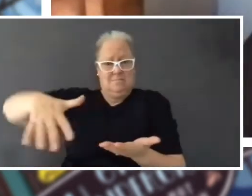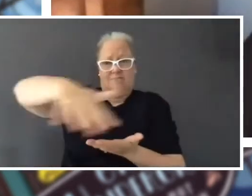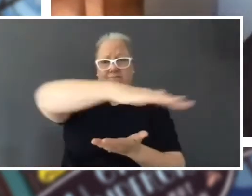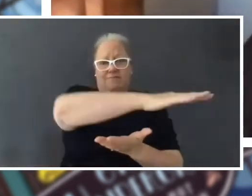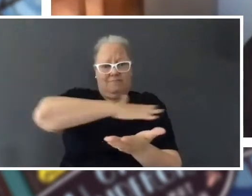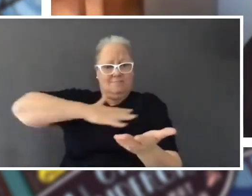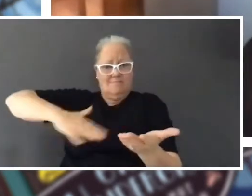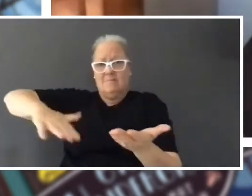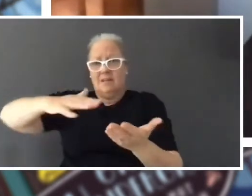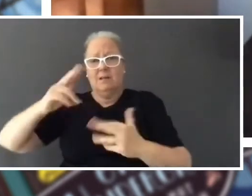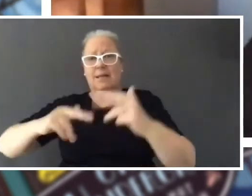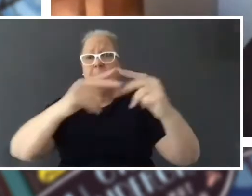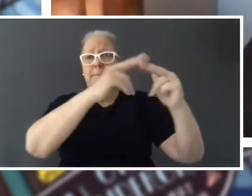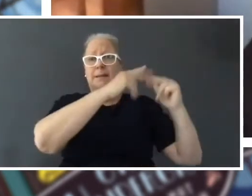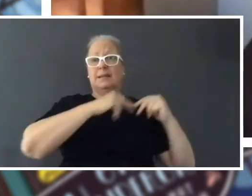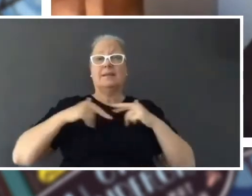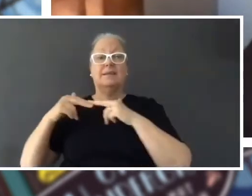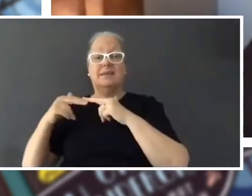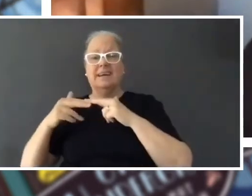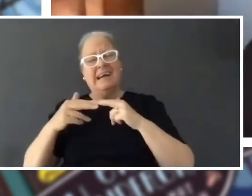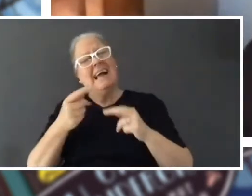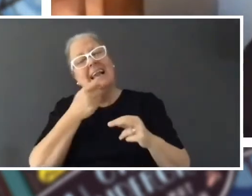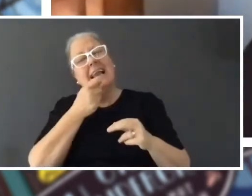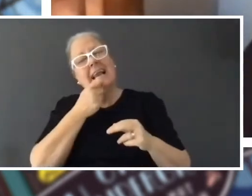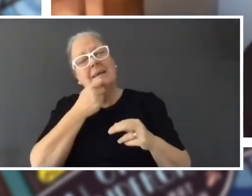my story kind of takes place in a version of the town that I grew up in